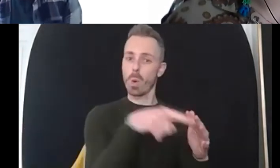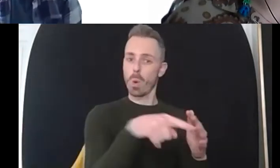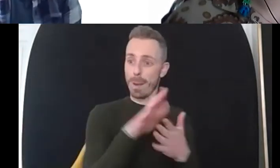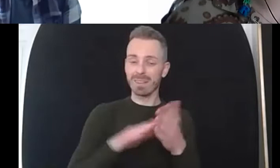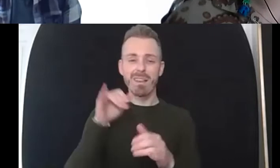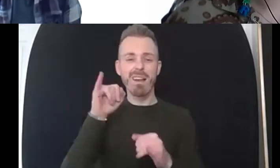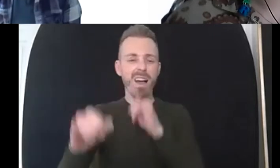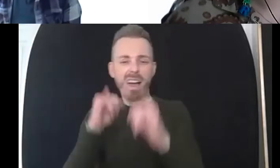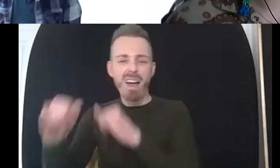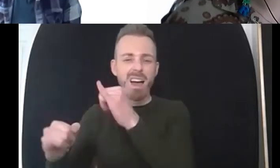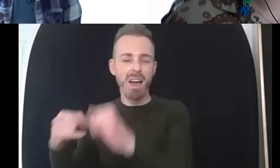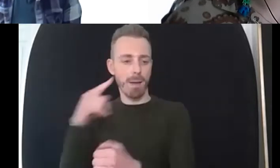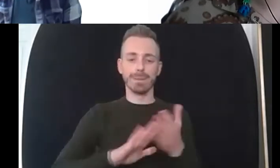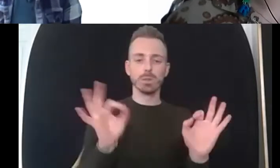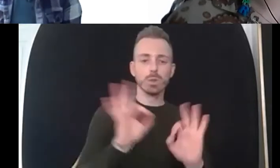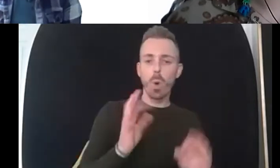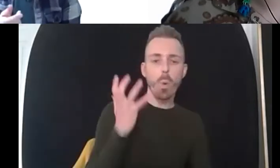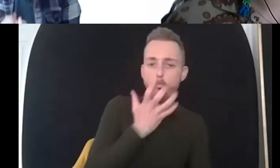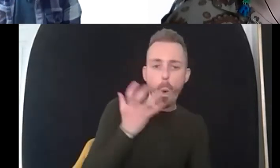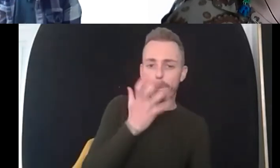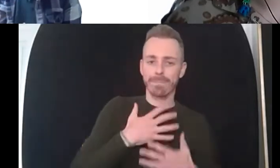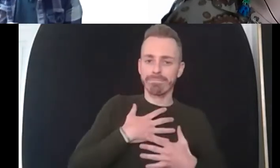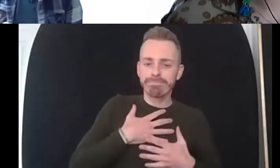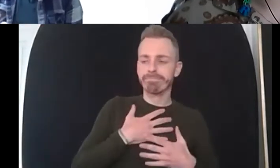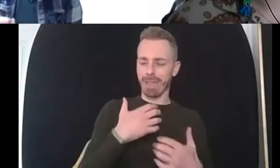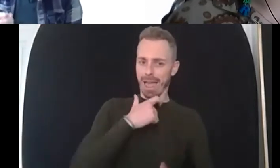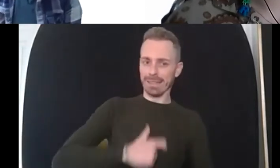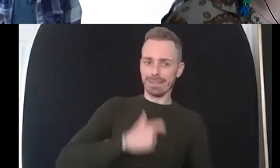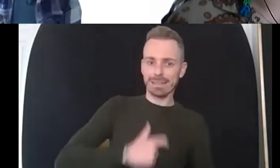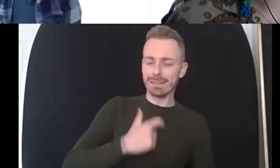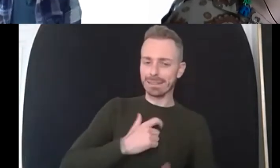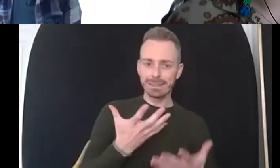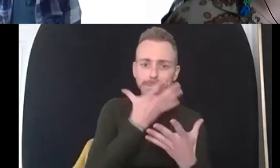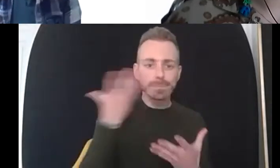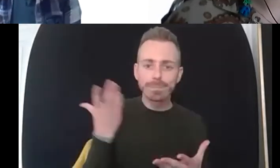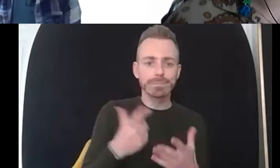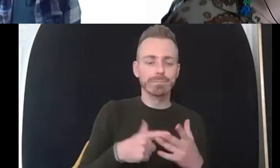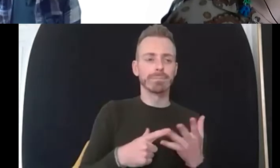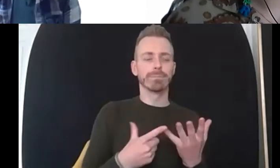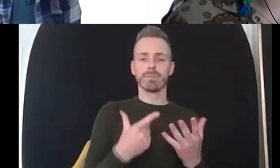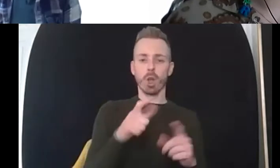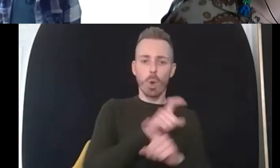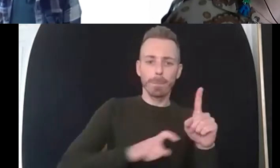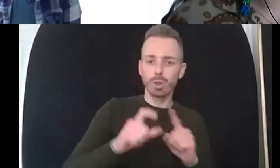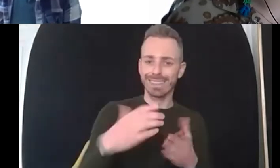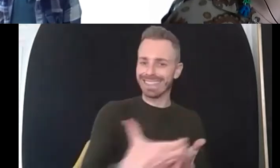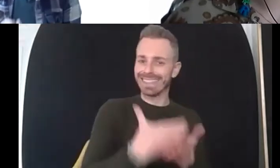no sense of identity home isn't safe or the community isn't safe for somebody so even before